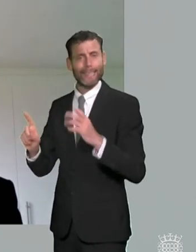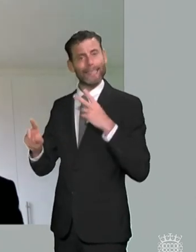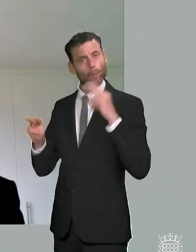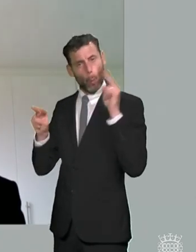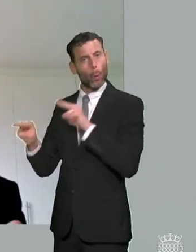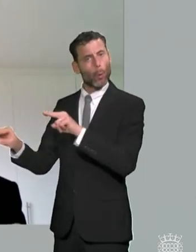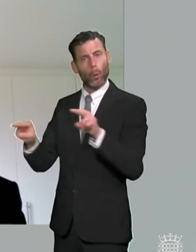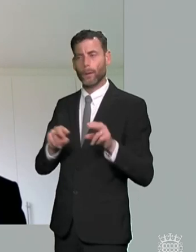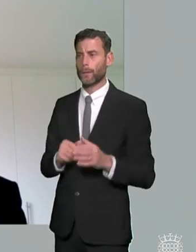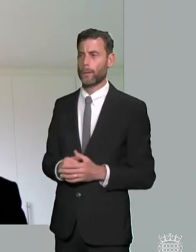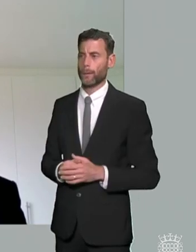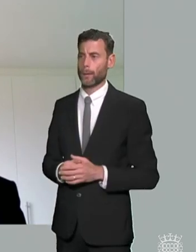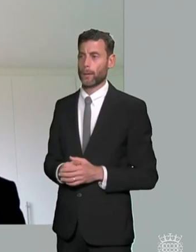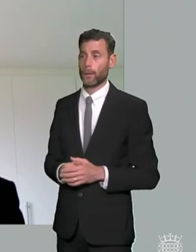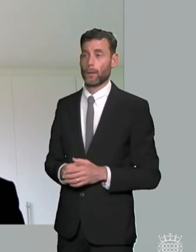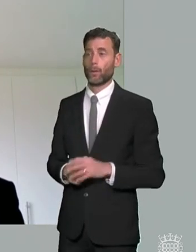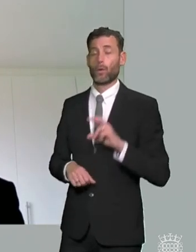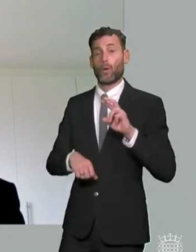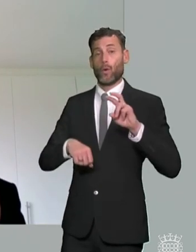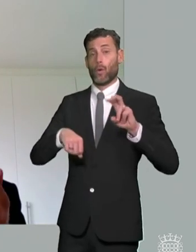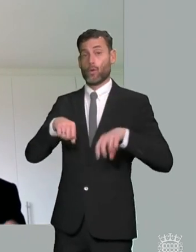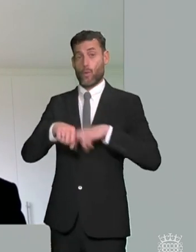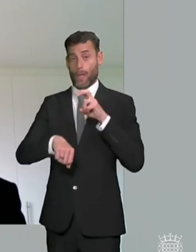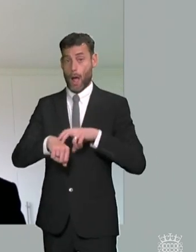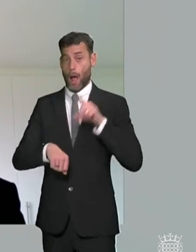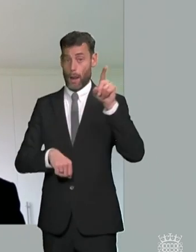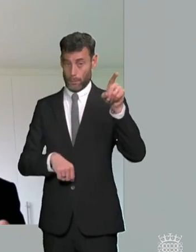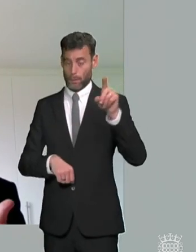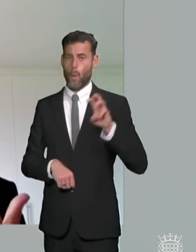currently the ombudsman in northern ireland has that power the ombudsman in wales has that power